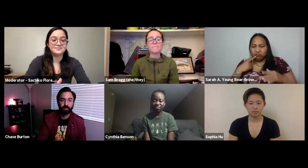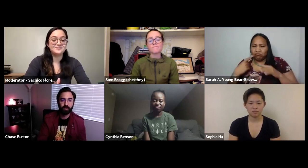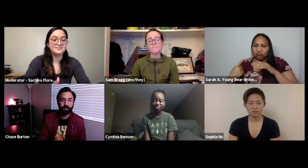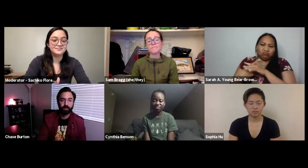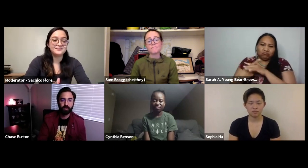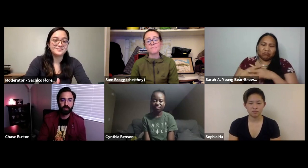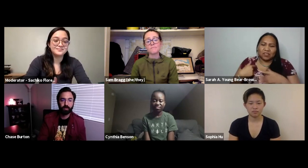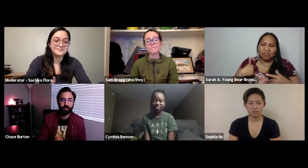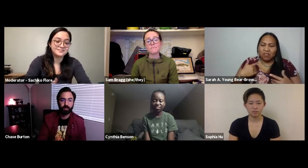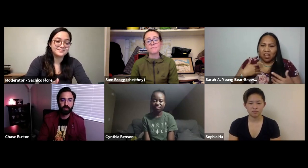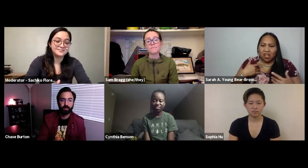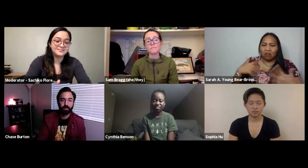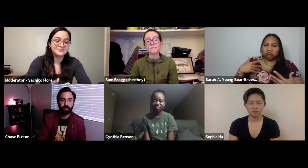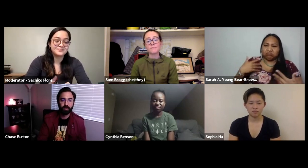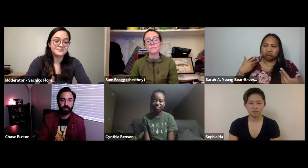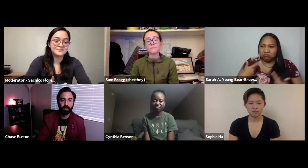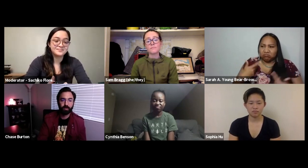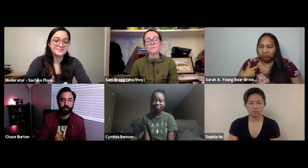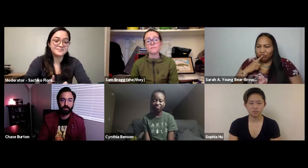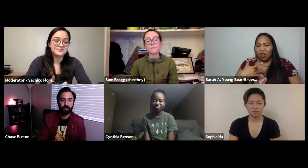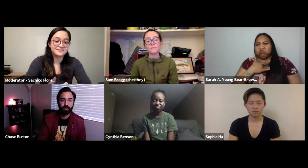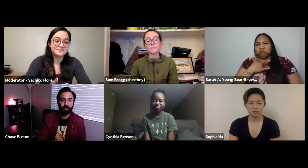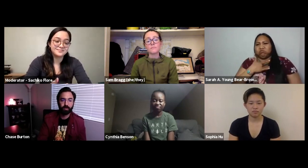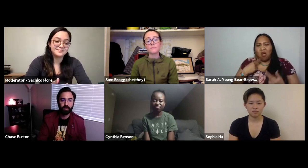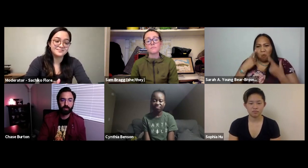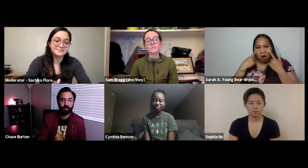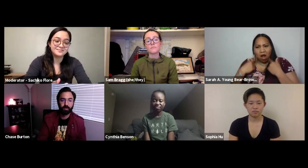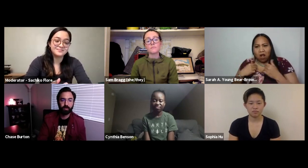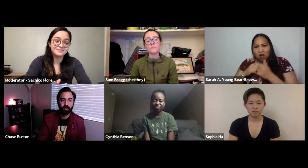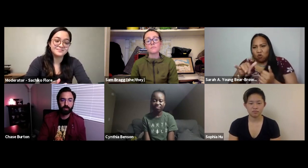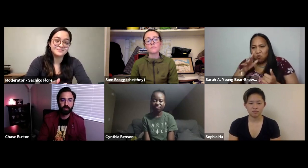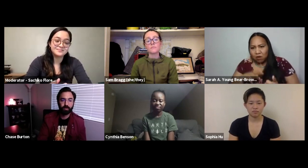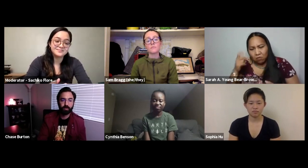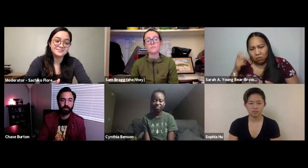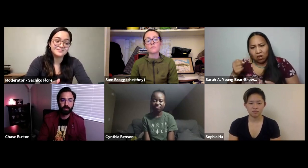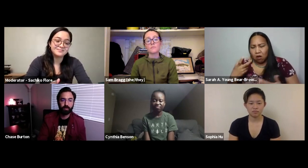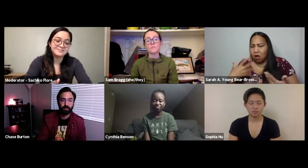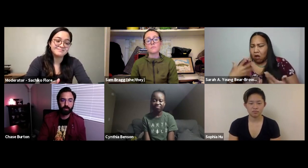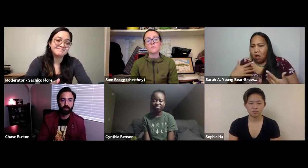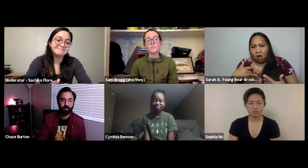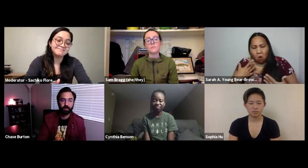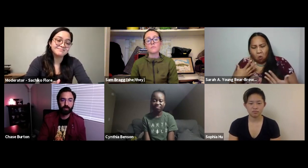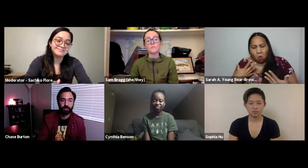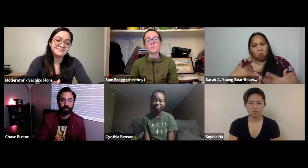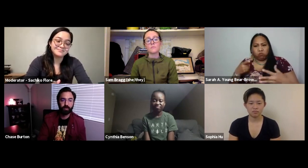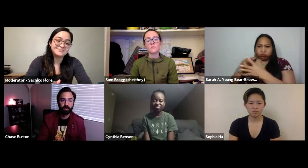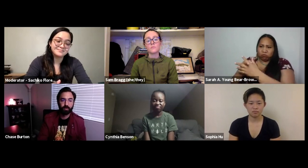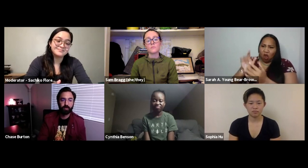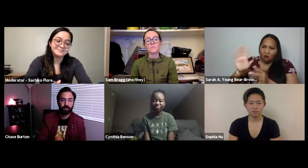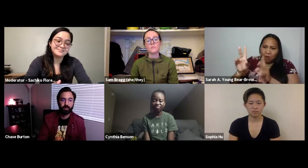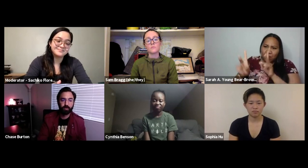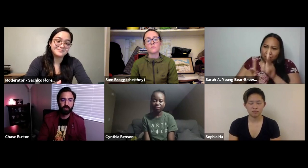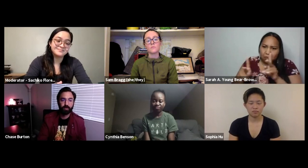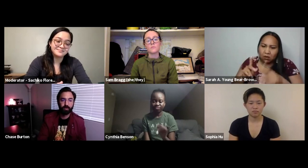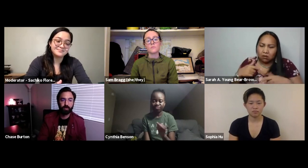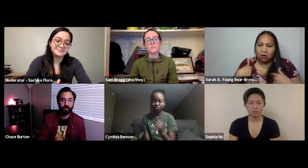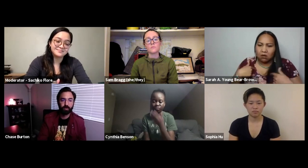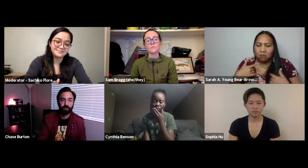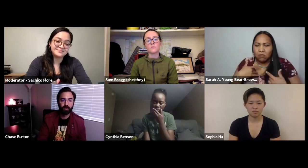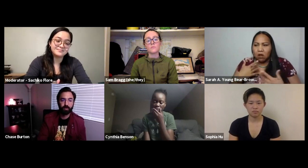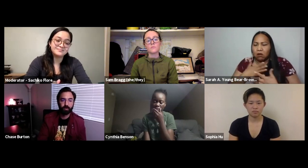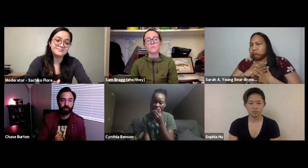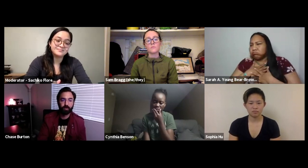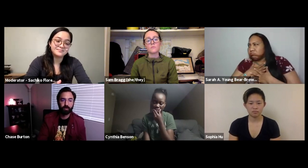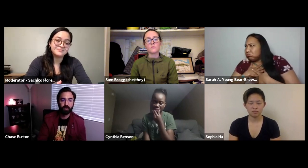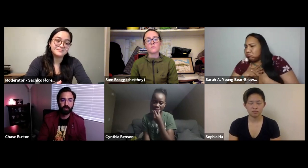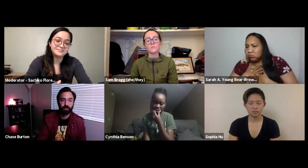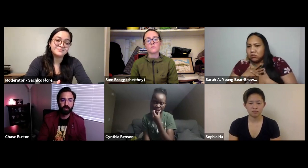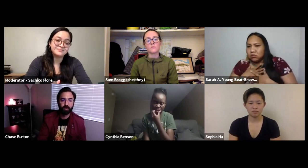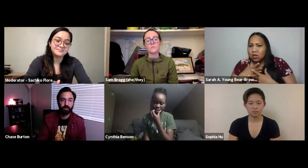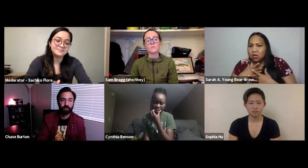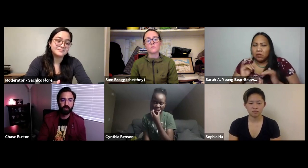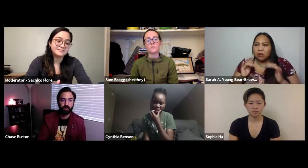here. We've been around so I mean I cried with that woman. I mean saying that oh they're